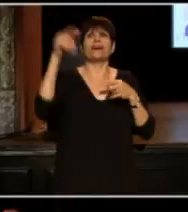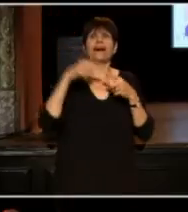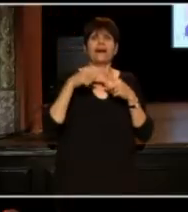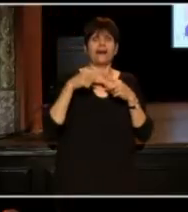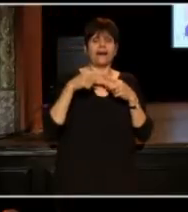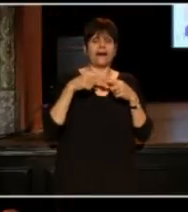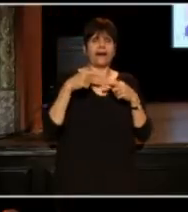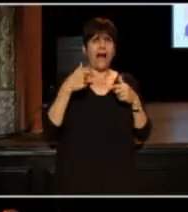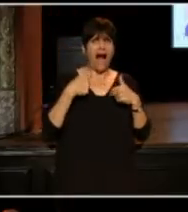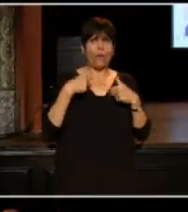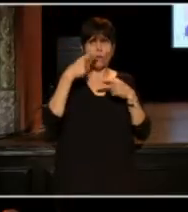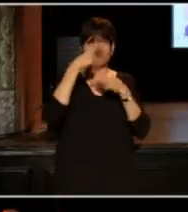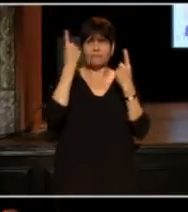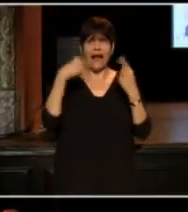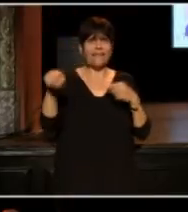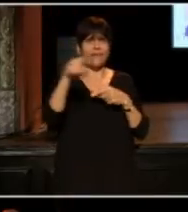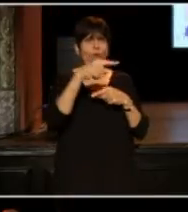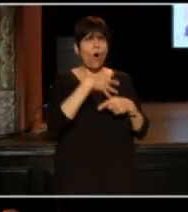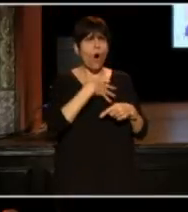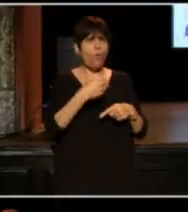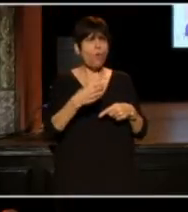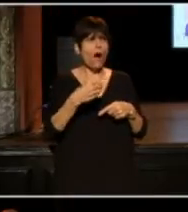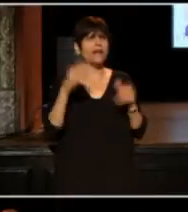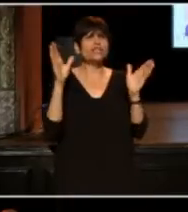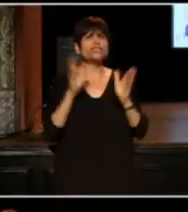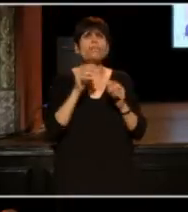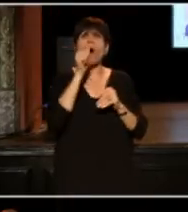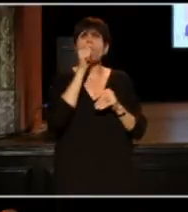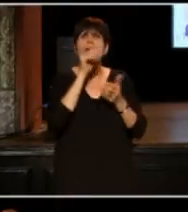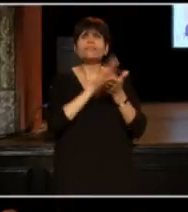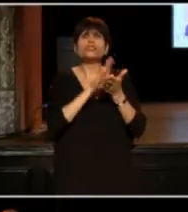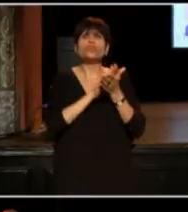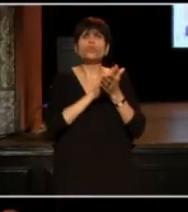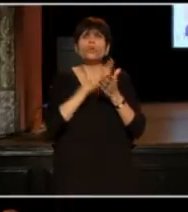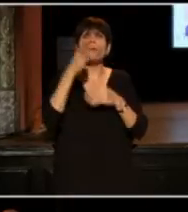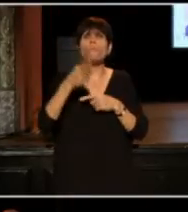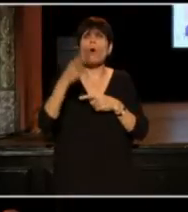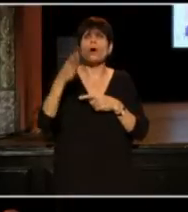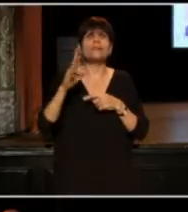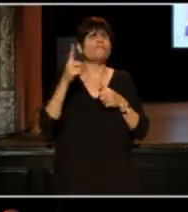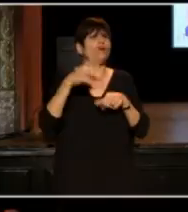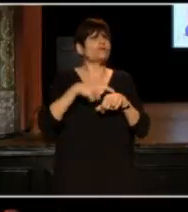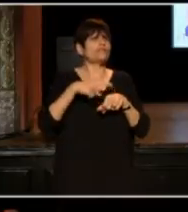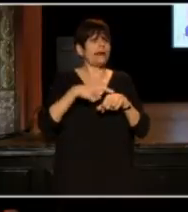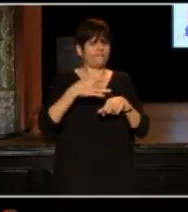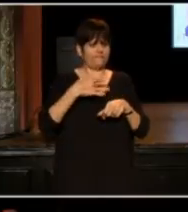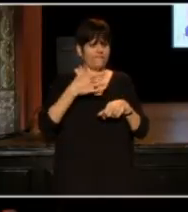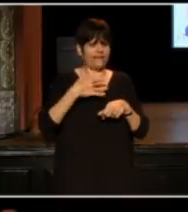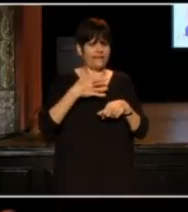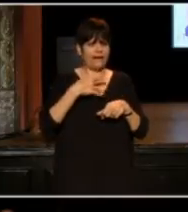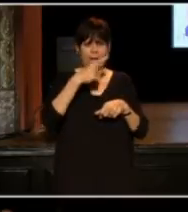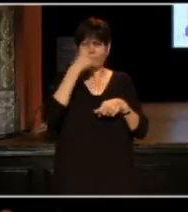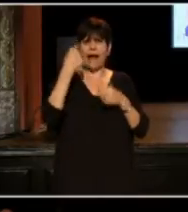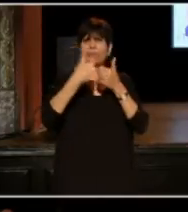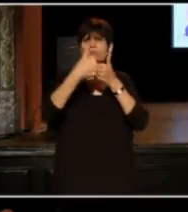was that I was black and they were all white, because this was a small, private school in Boston, and that was the first time I remember feeling that black was somehow,